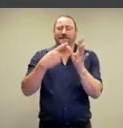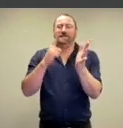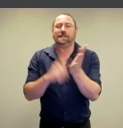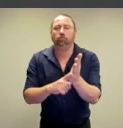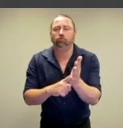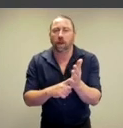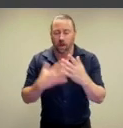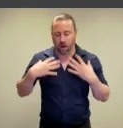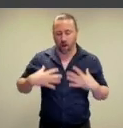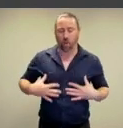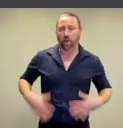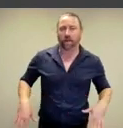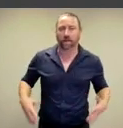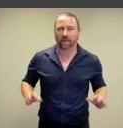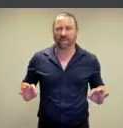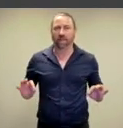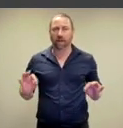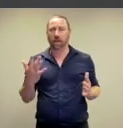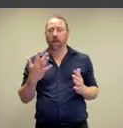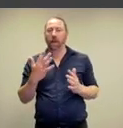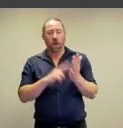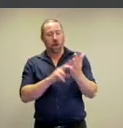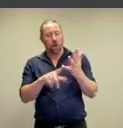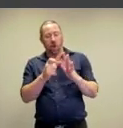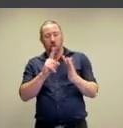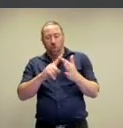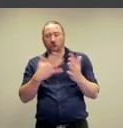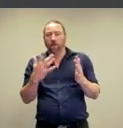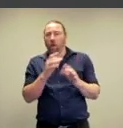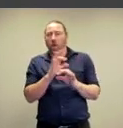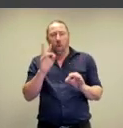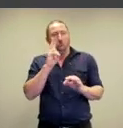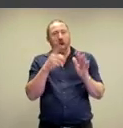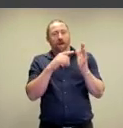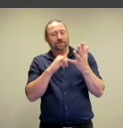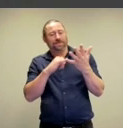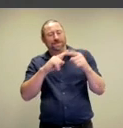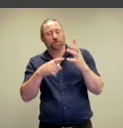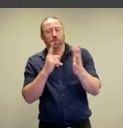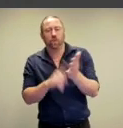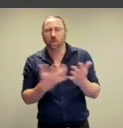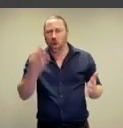material registers of clothing,